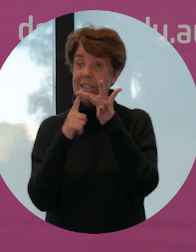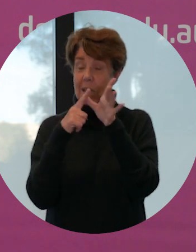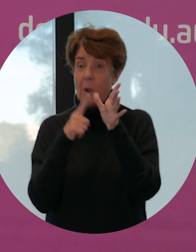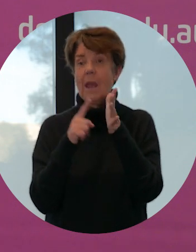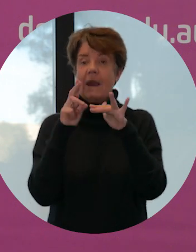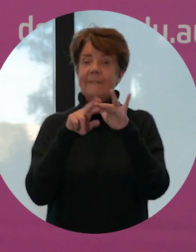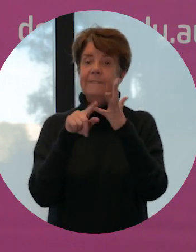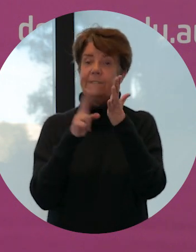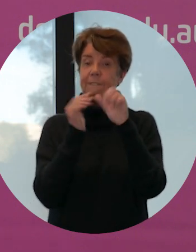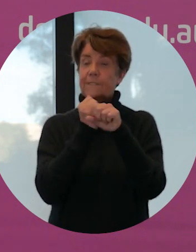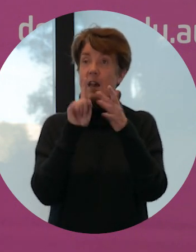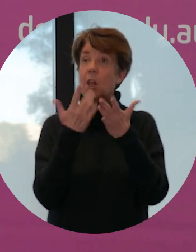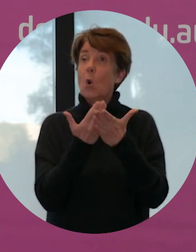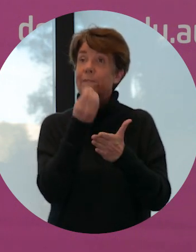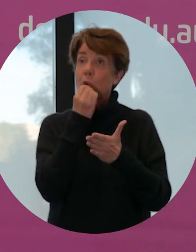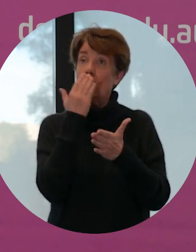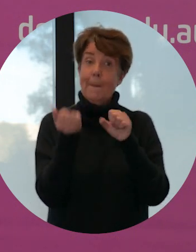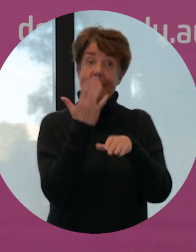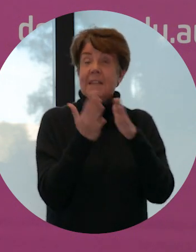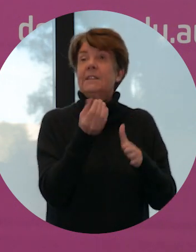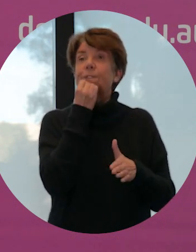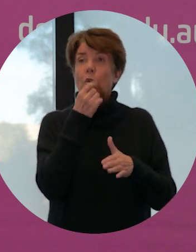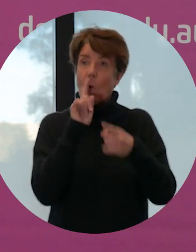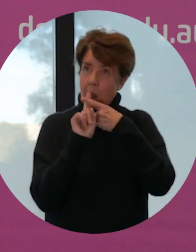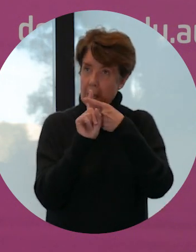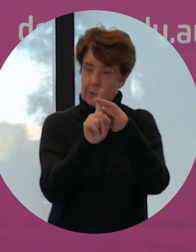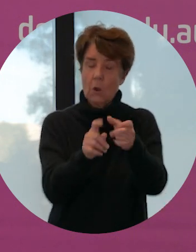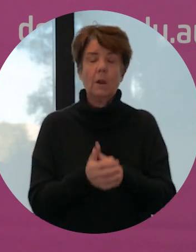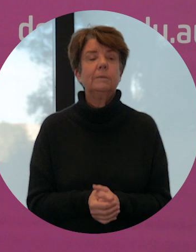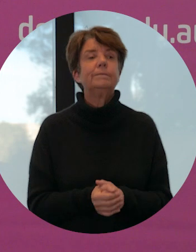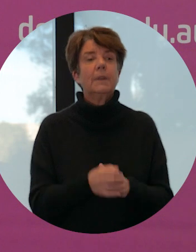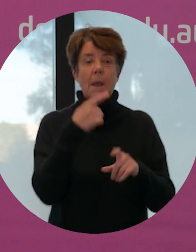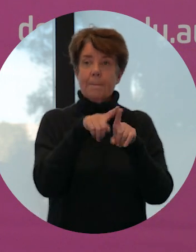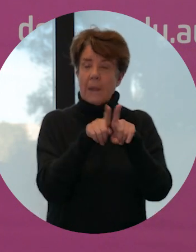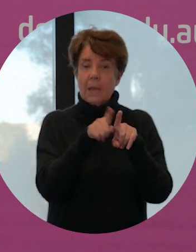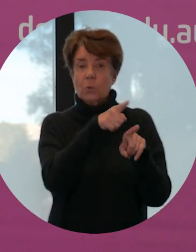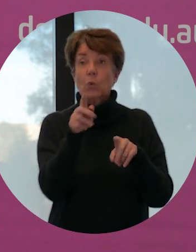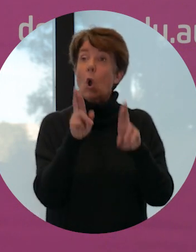product shelf life. As packaging continues to evolve, hopefully in the future,